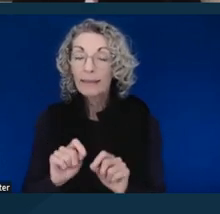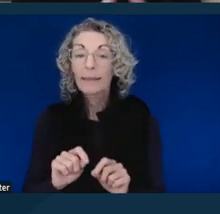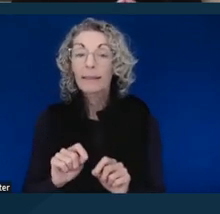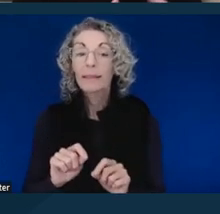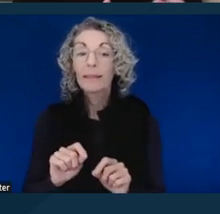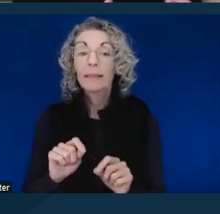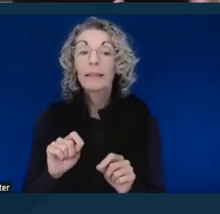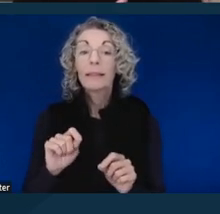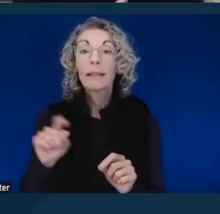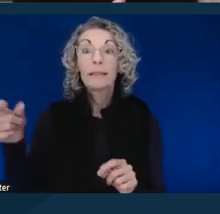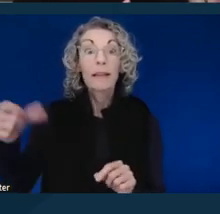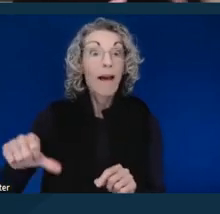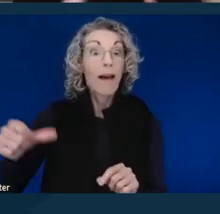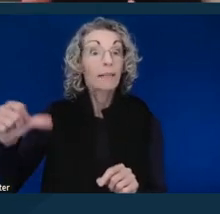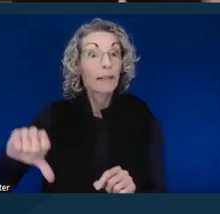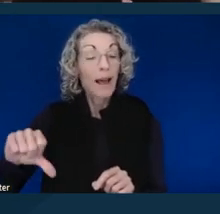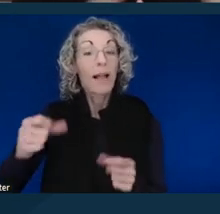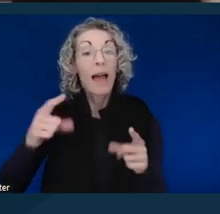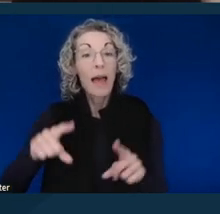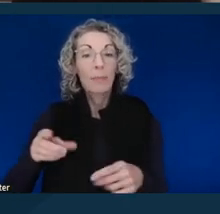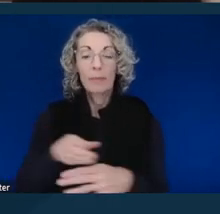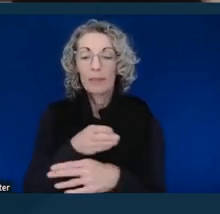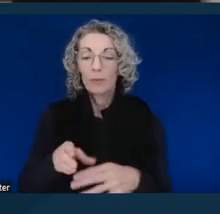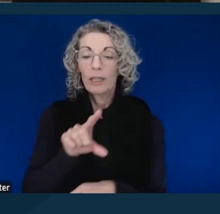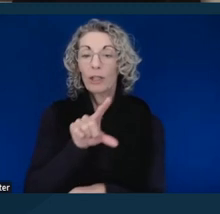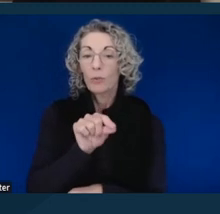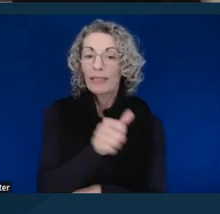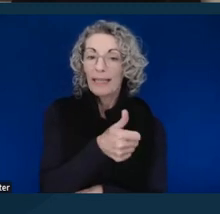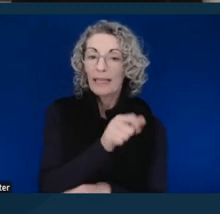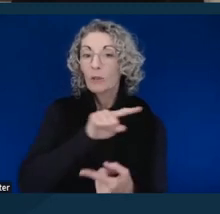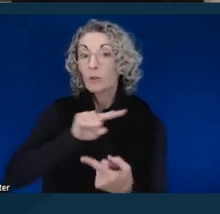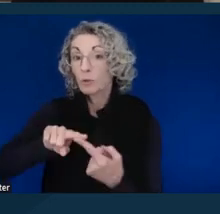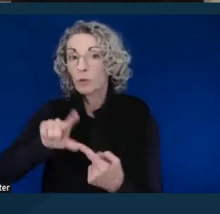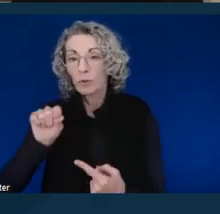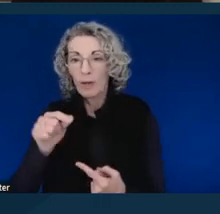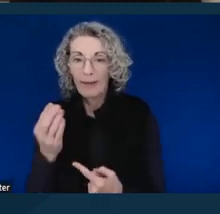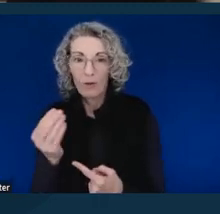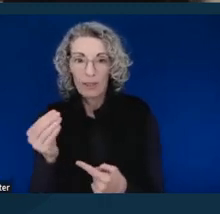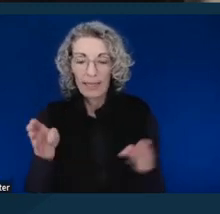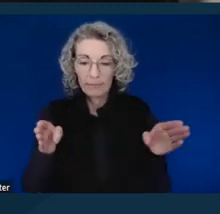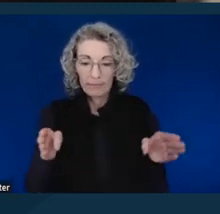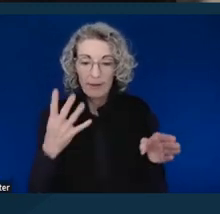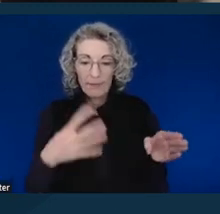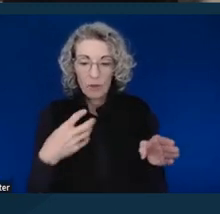of denial happened largely between and itself. So, obviously, the statute of limitations